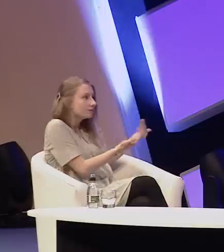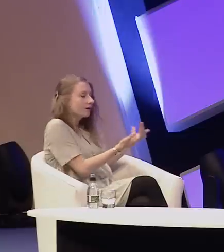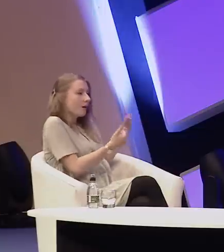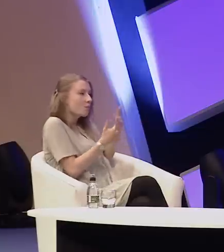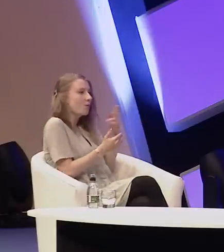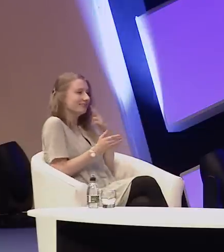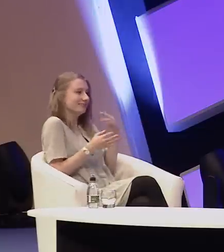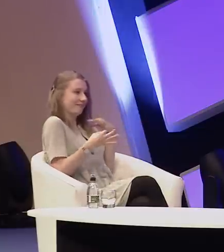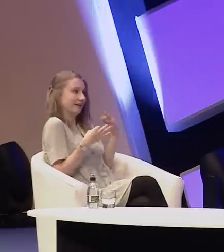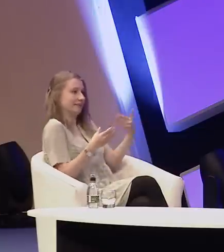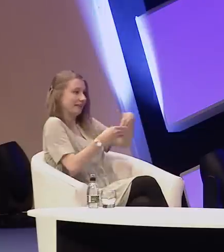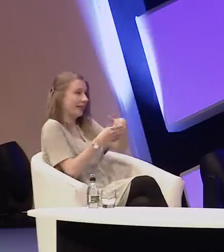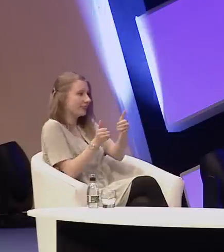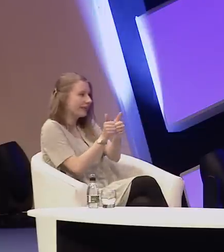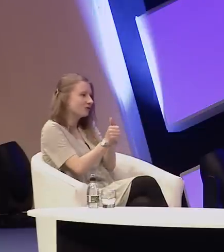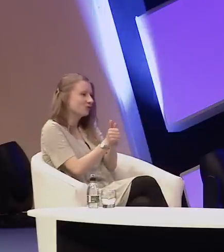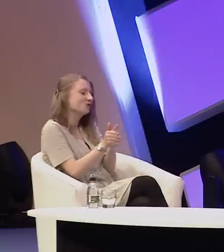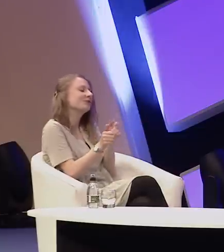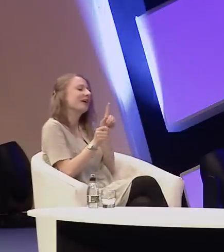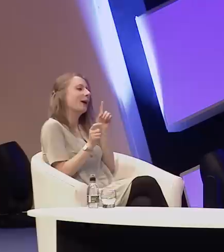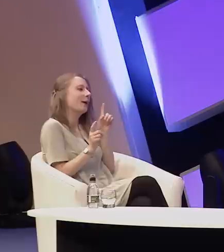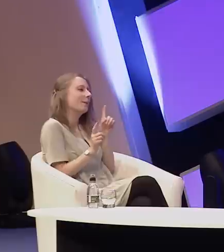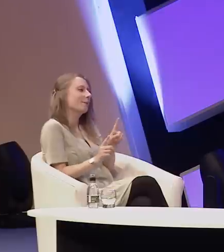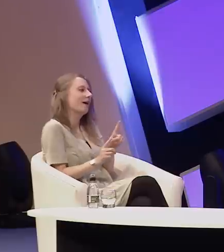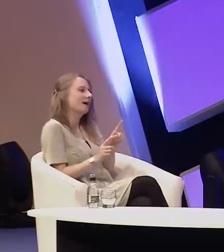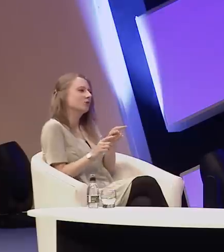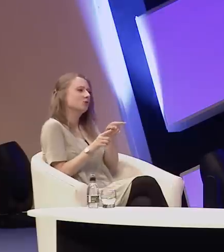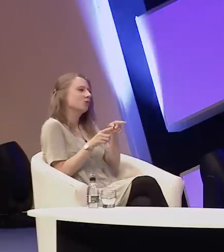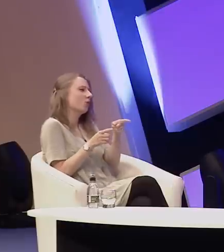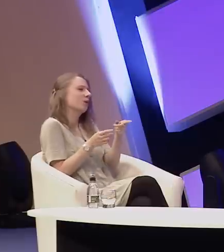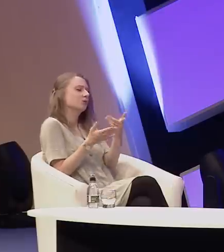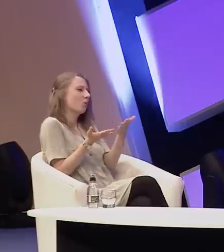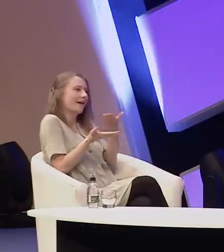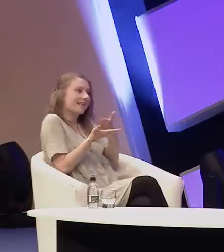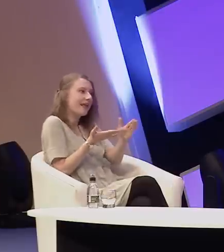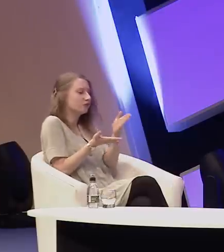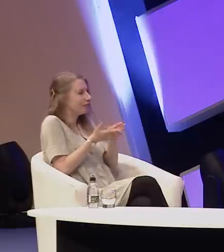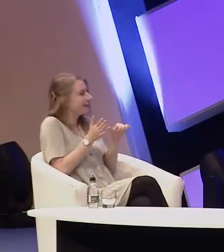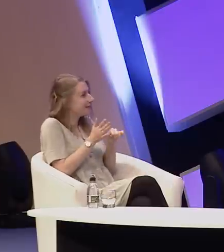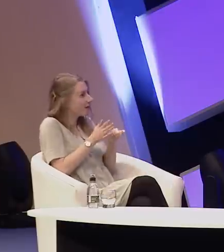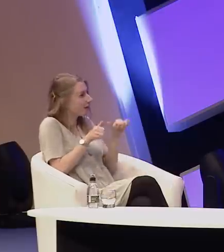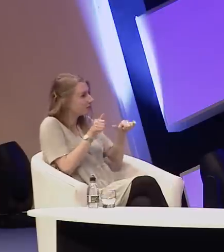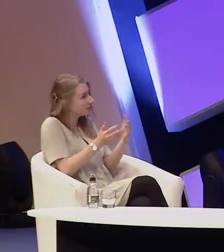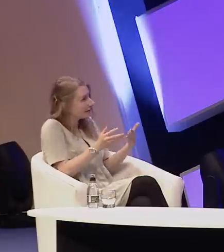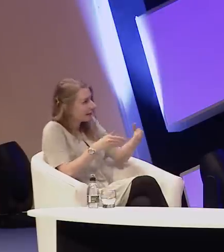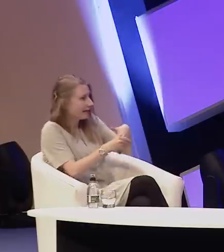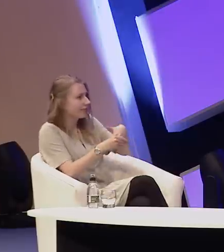industry but you're also so clear about how difficult it is for those who do get in